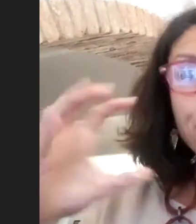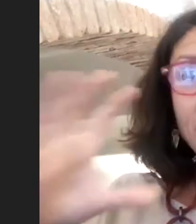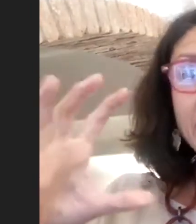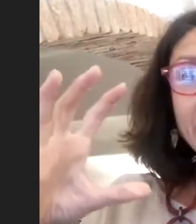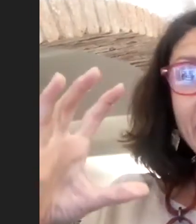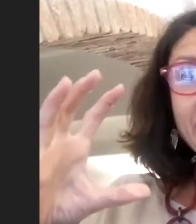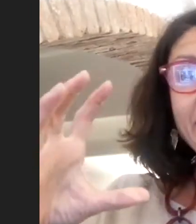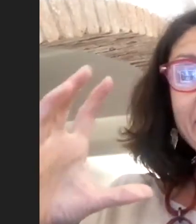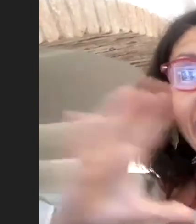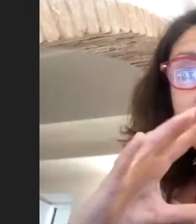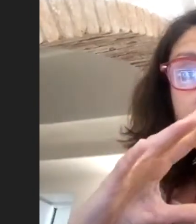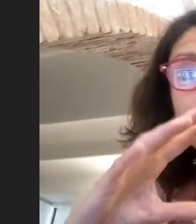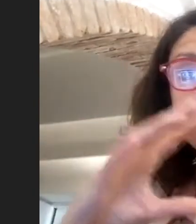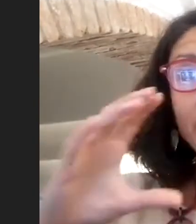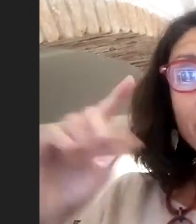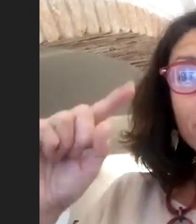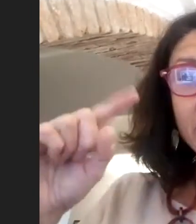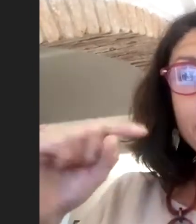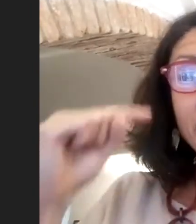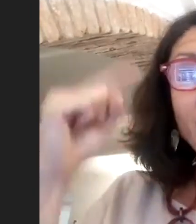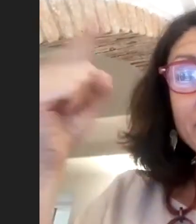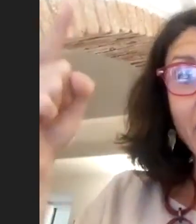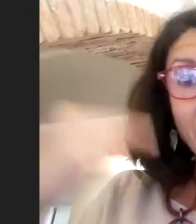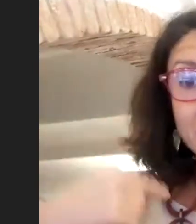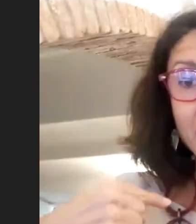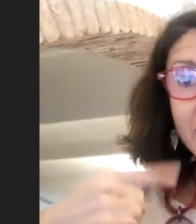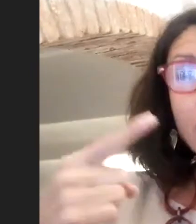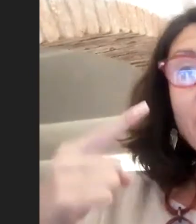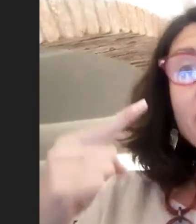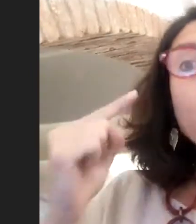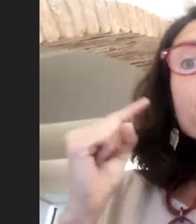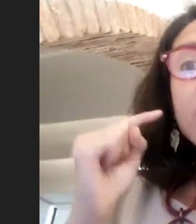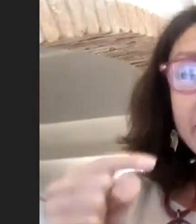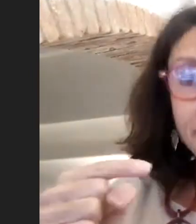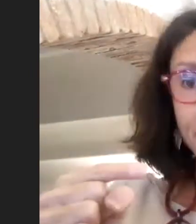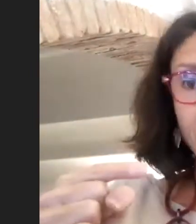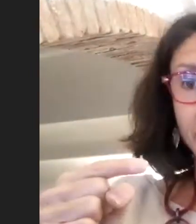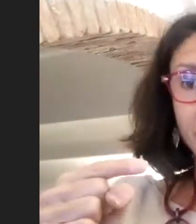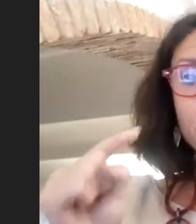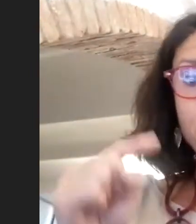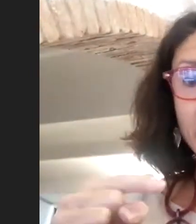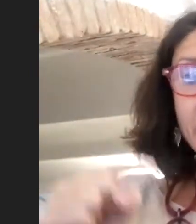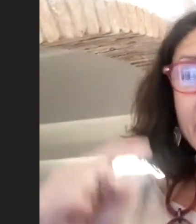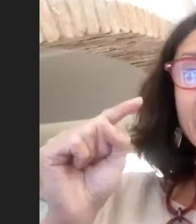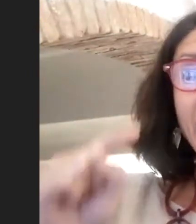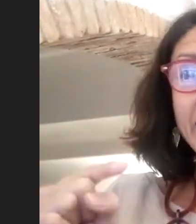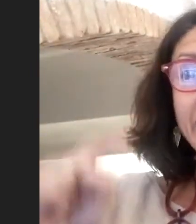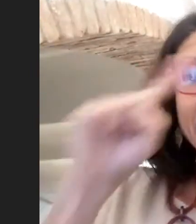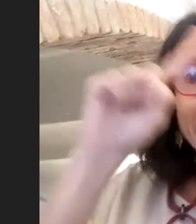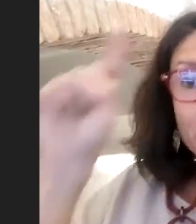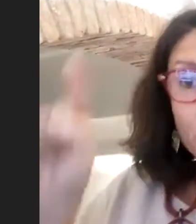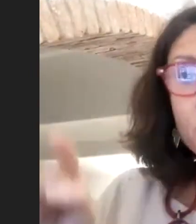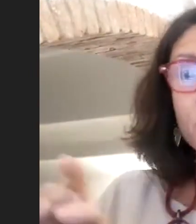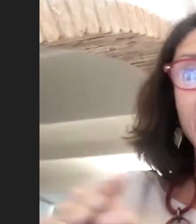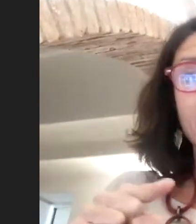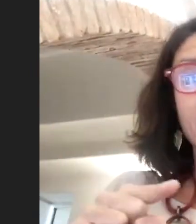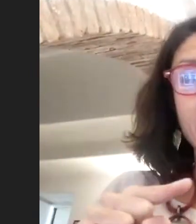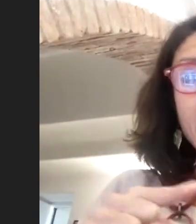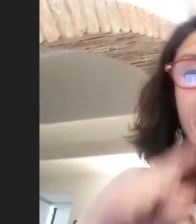feeling that they were already beyond us, they were already feeling to be in an alliance together,